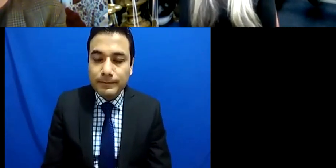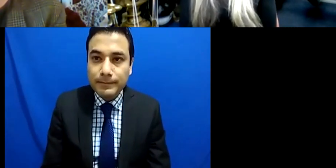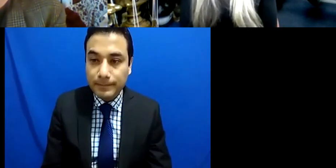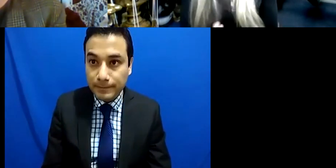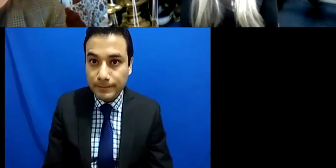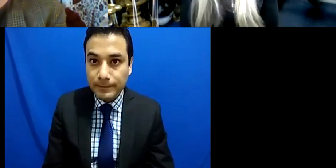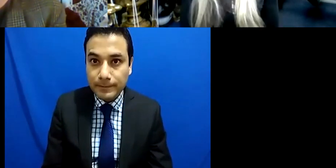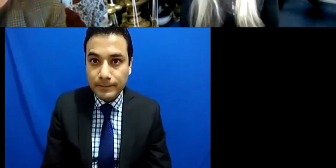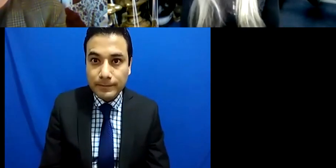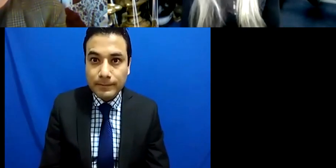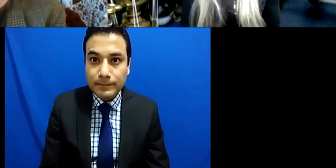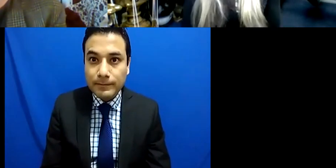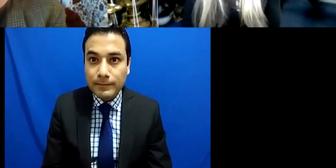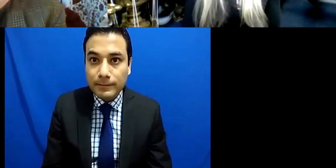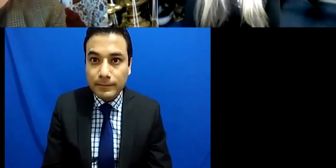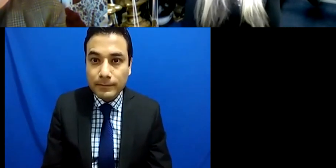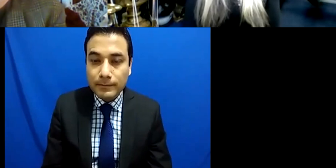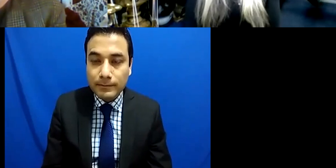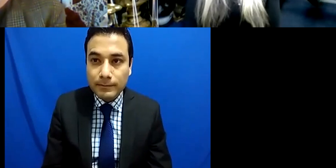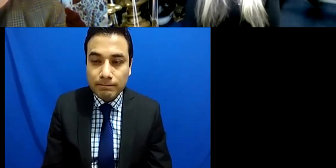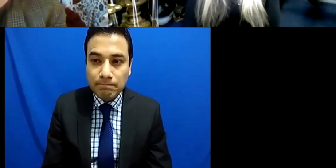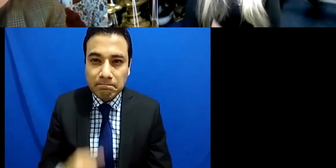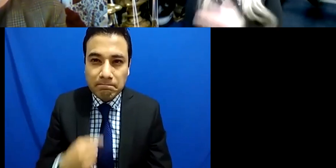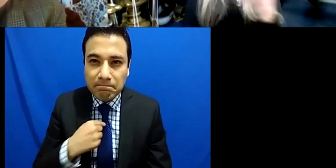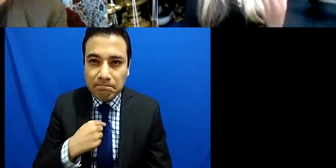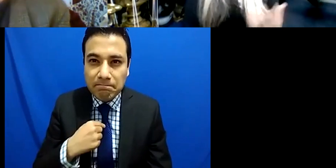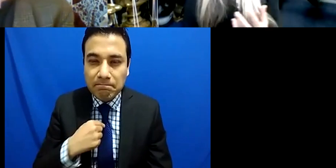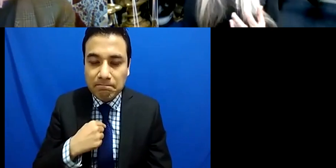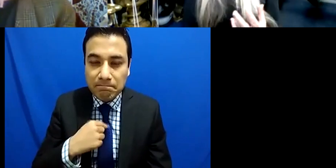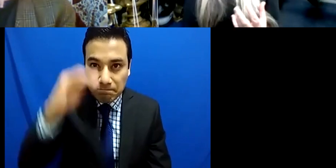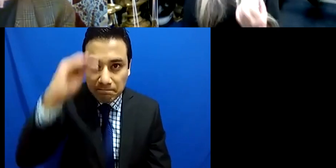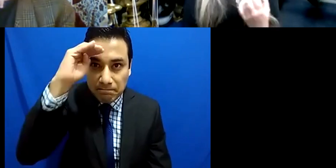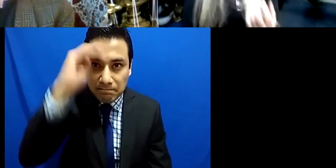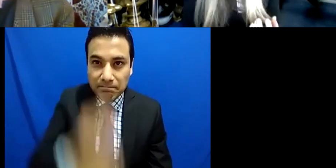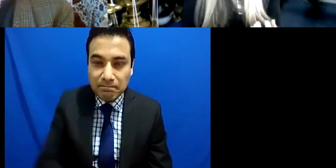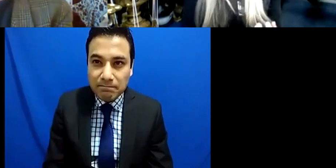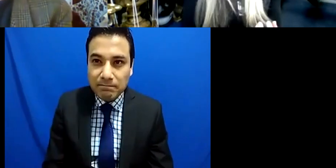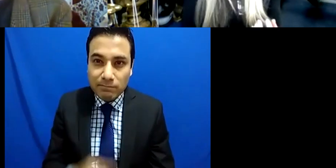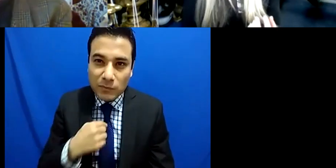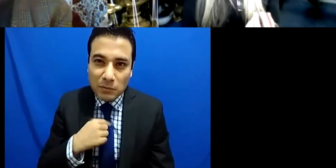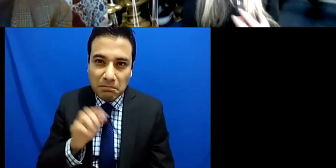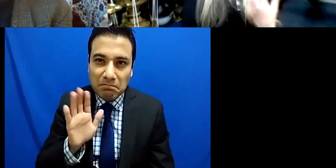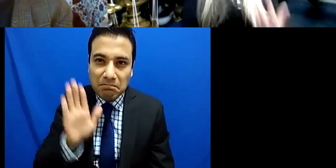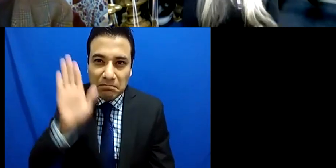a childlike at heart because I like to whenever I approach an instrument, I like to imagine that